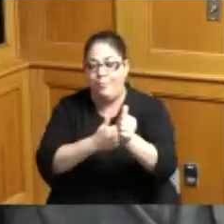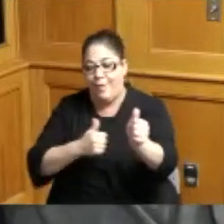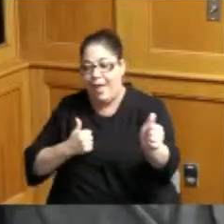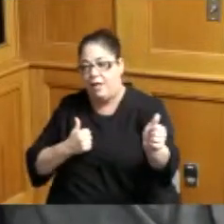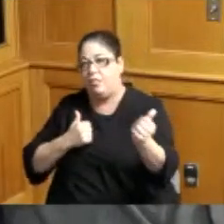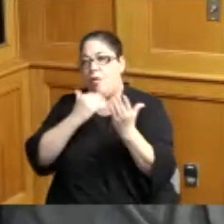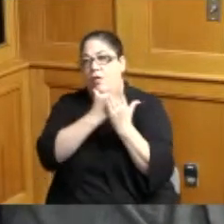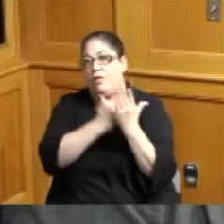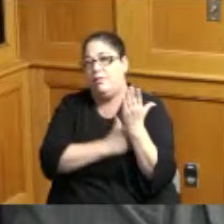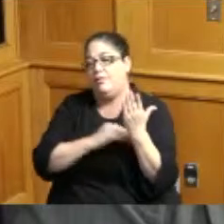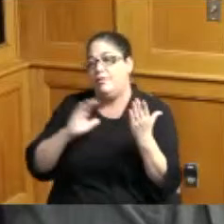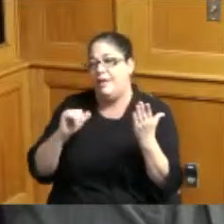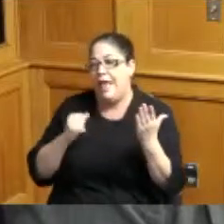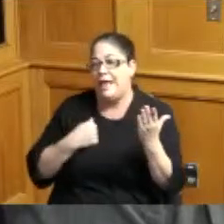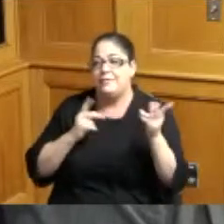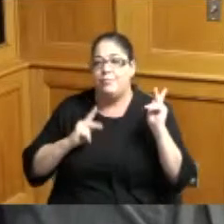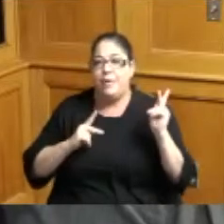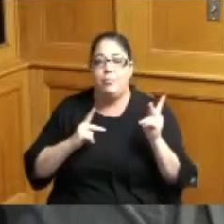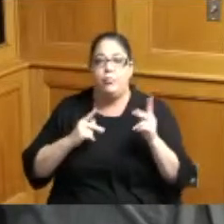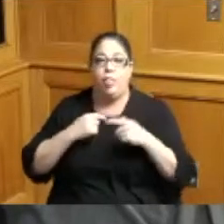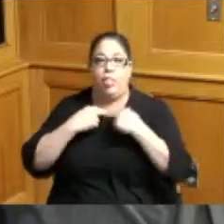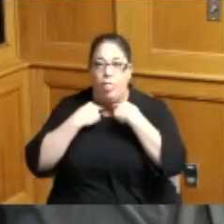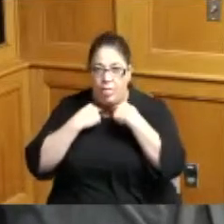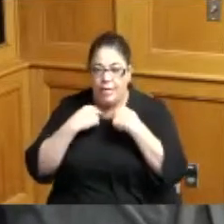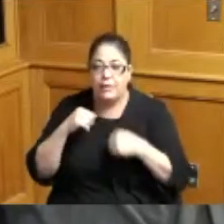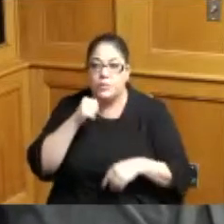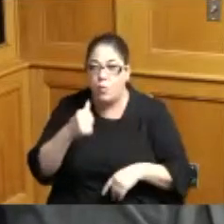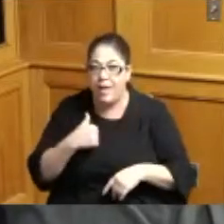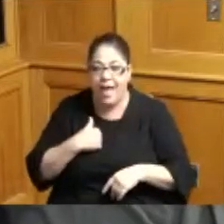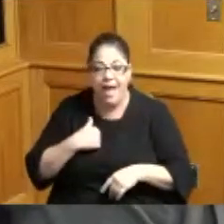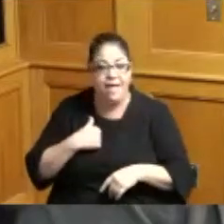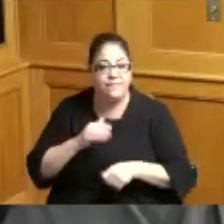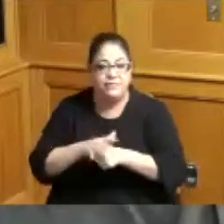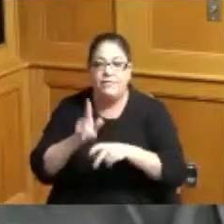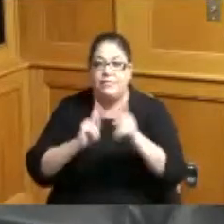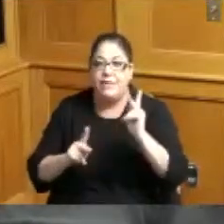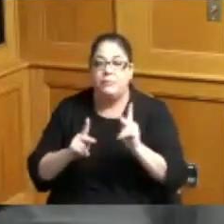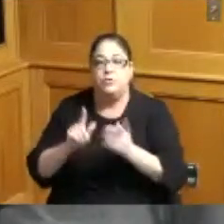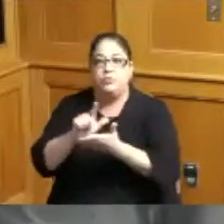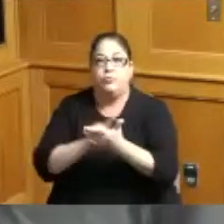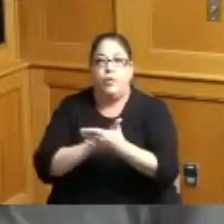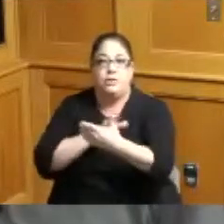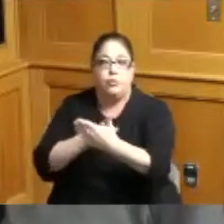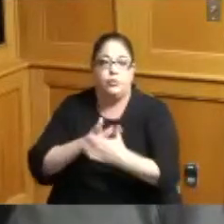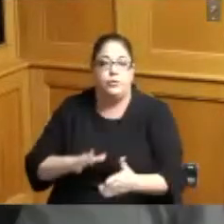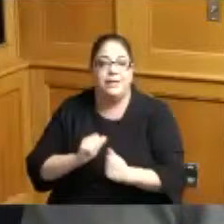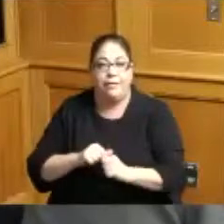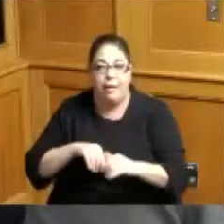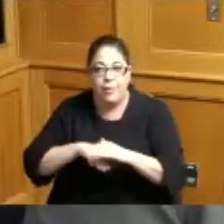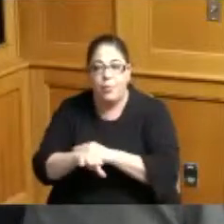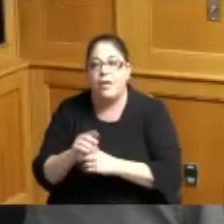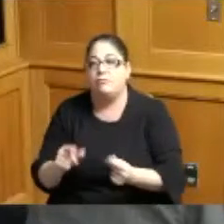people tied up in the pipelines because we don't have Prosecutors that's able to go in and deal